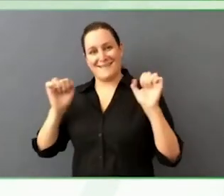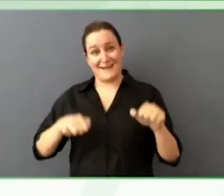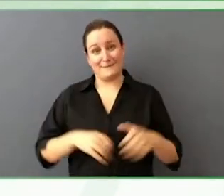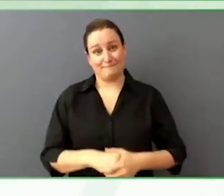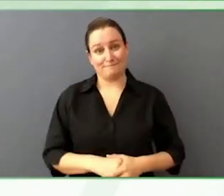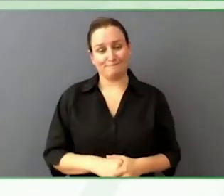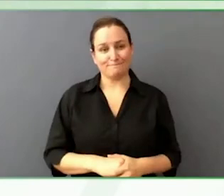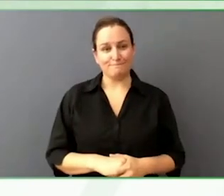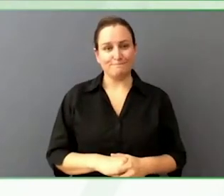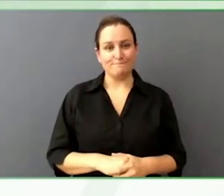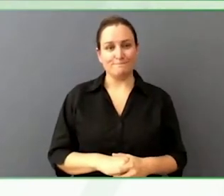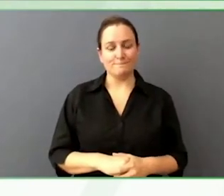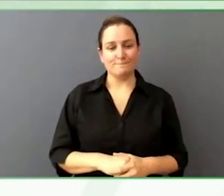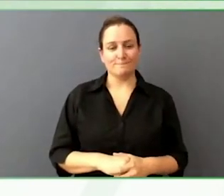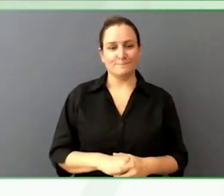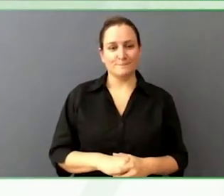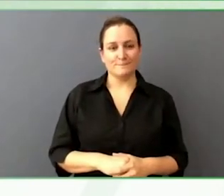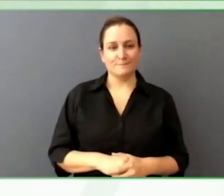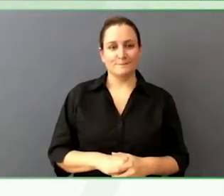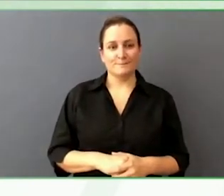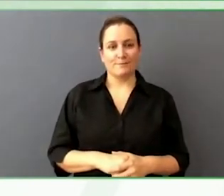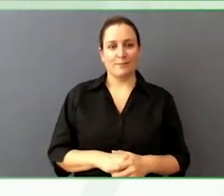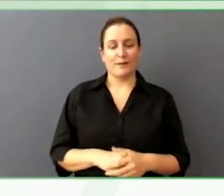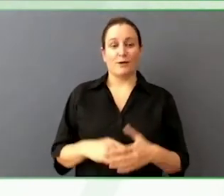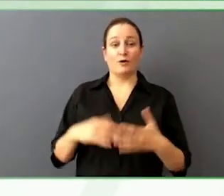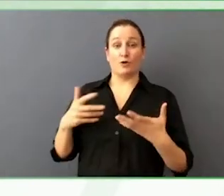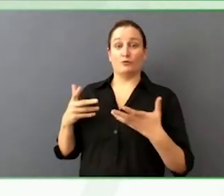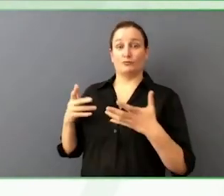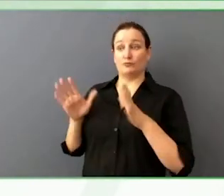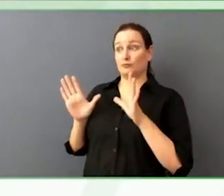I want to make sure I am clear, other people do accessibility stuff,